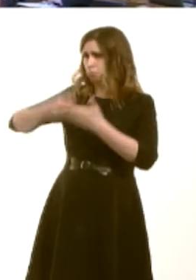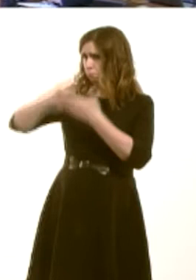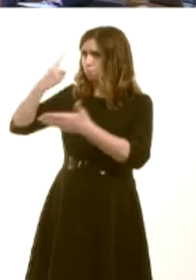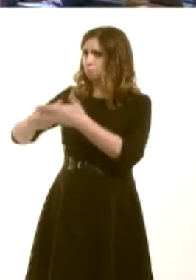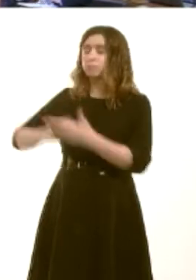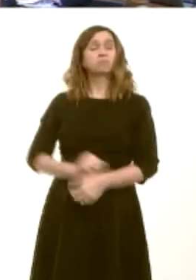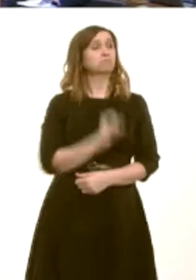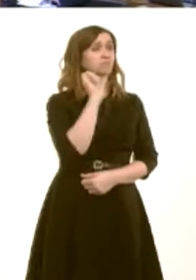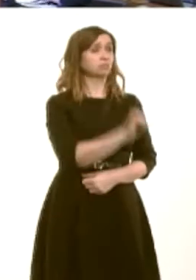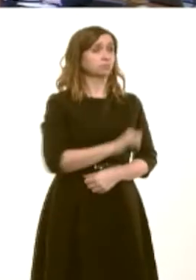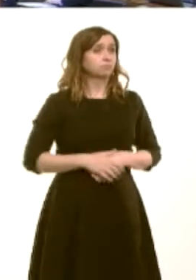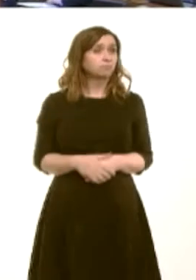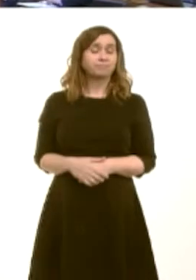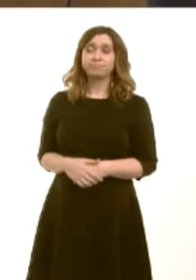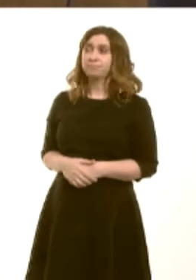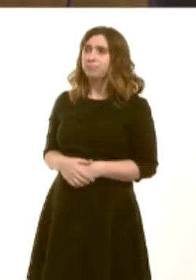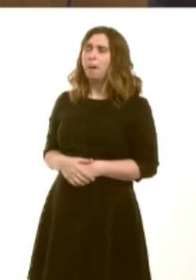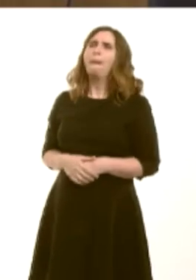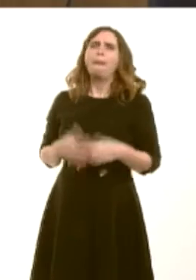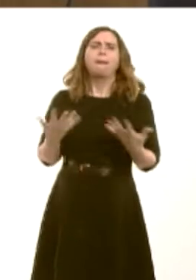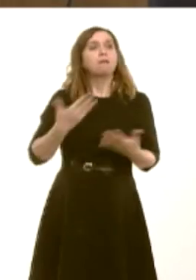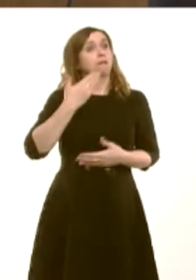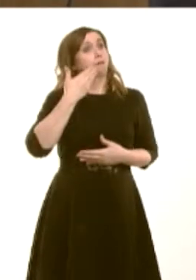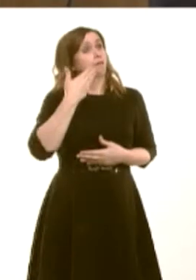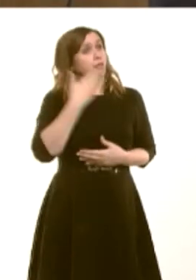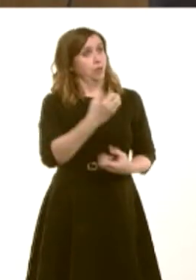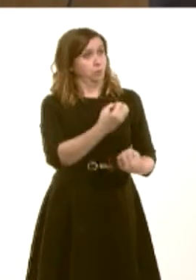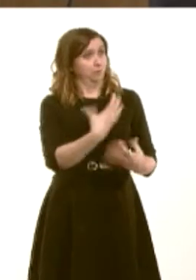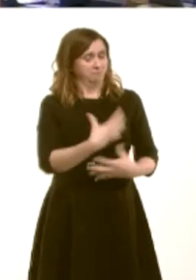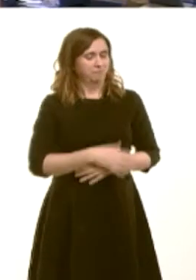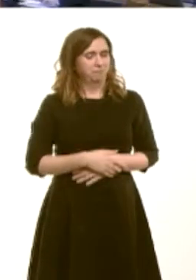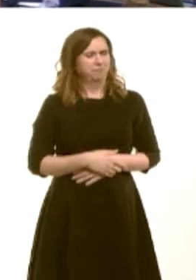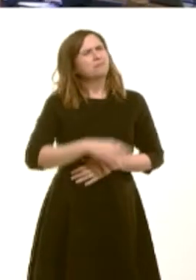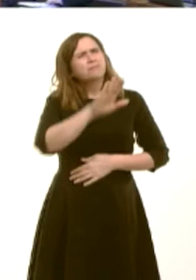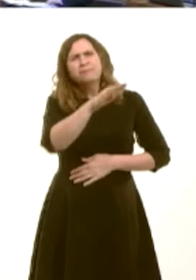Kirsty Williams: Thank you, First Minister. Could you explain then, if it has been deemed